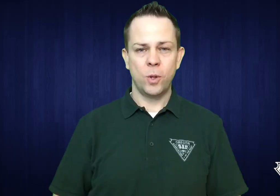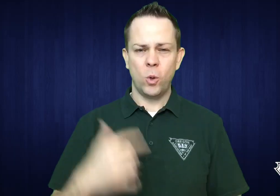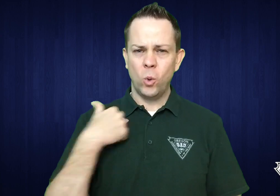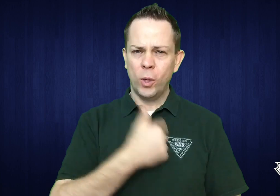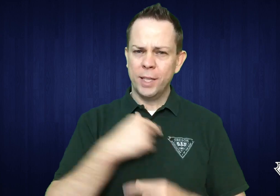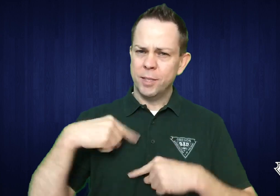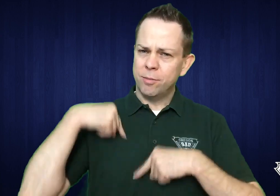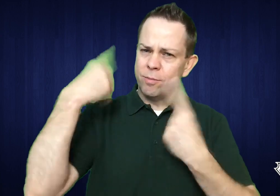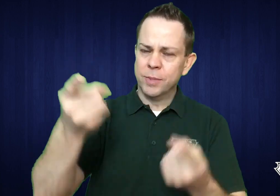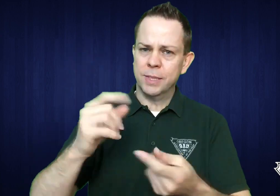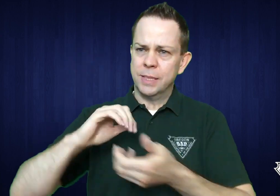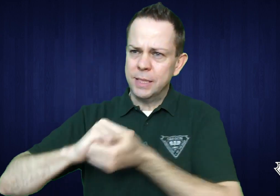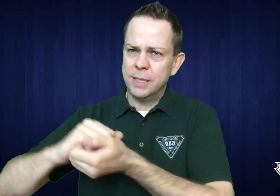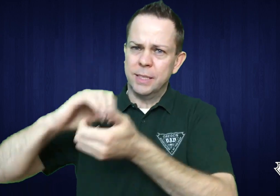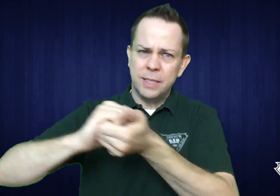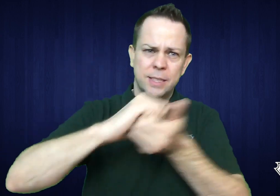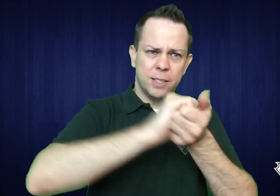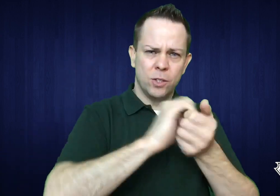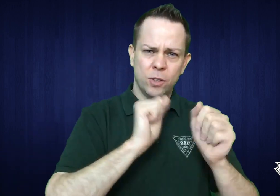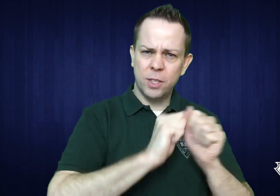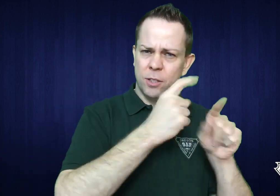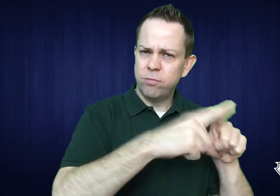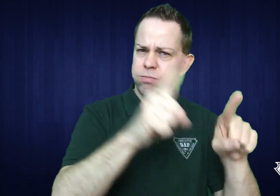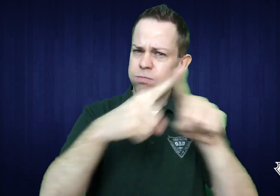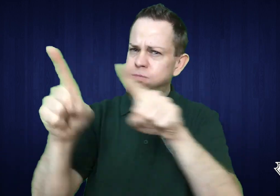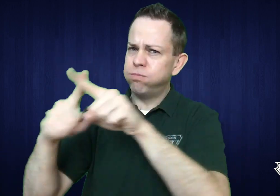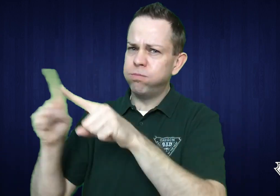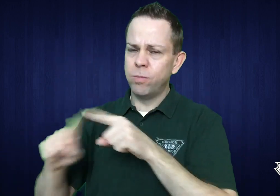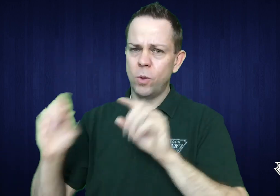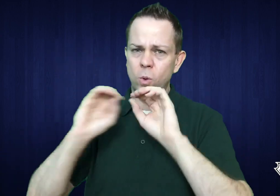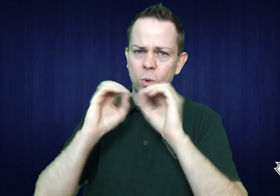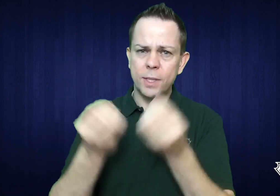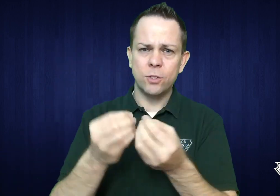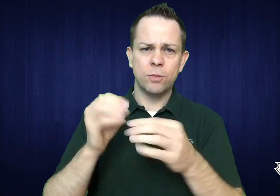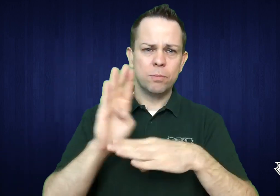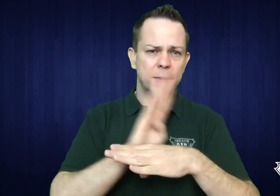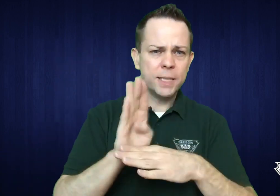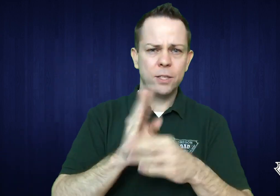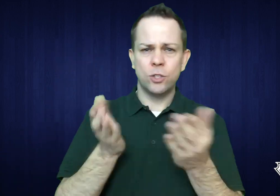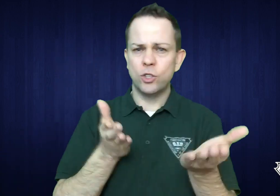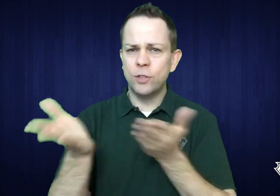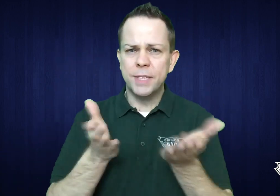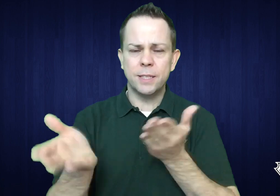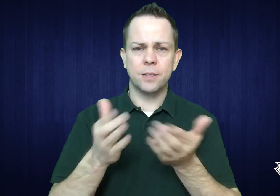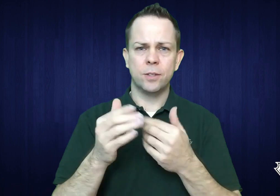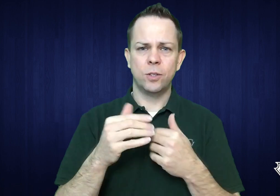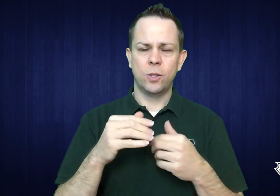We have worked and collaborated with many different organizations, businesses, and services